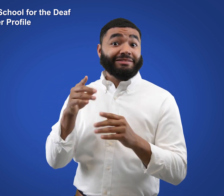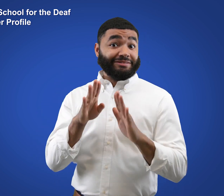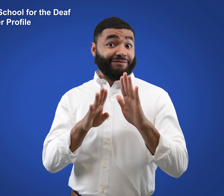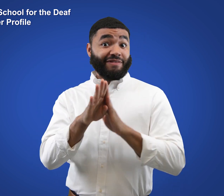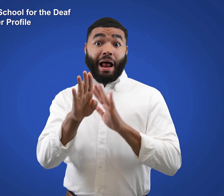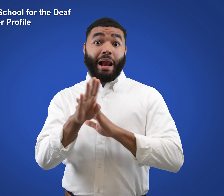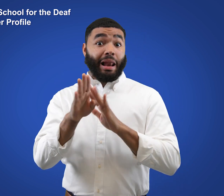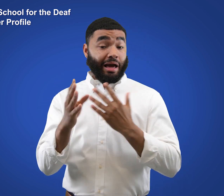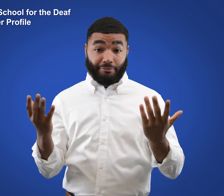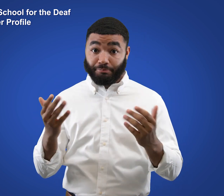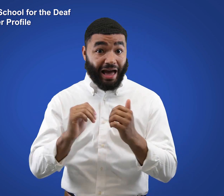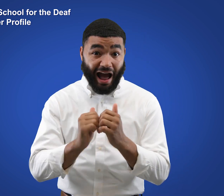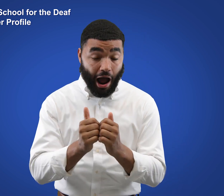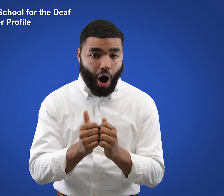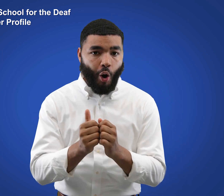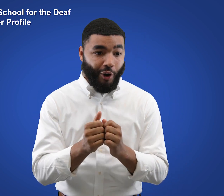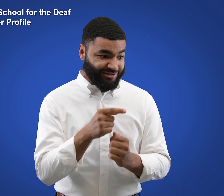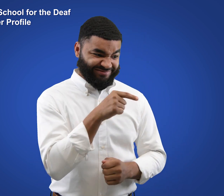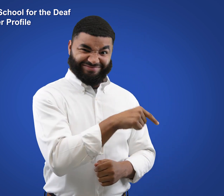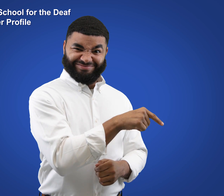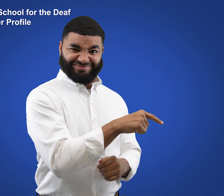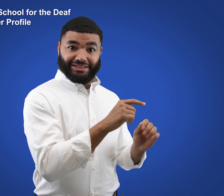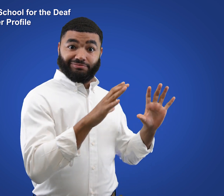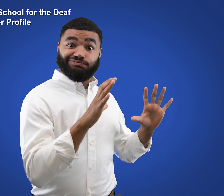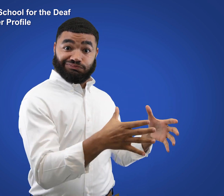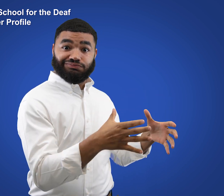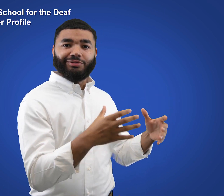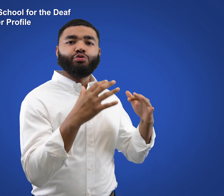was developed with input from